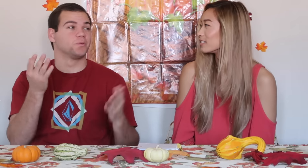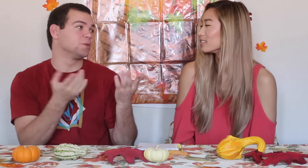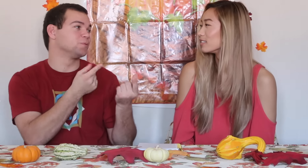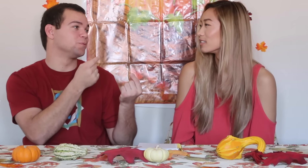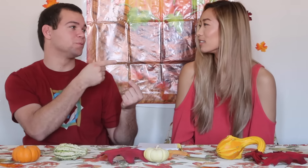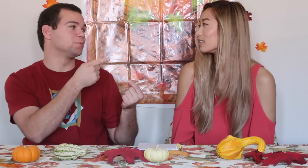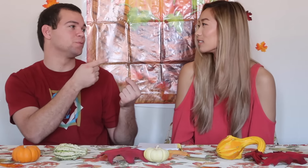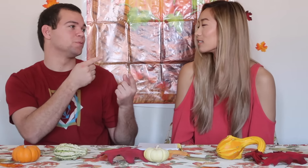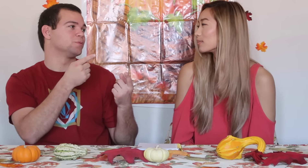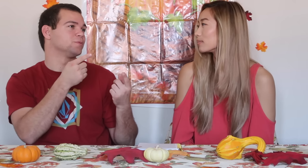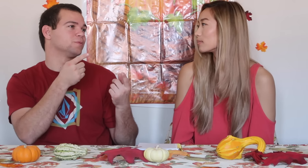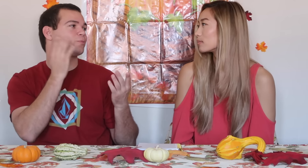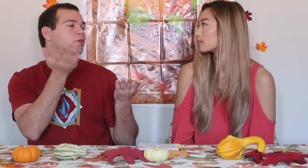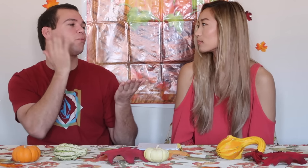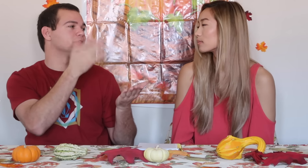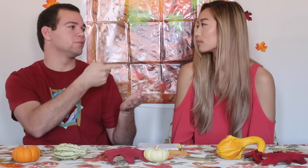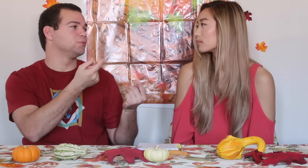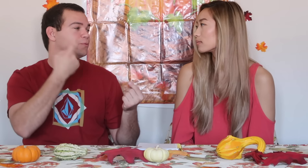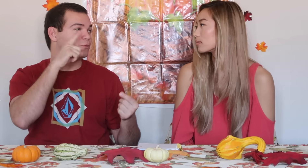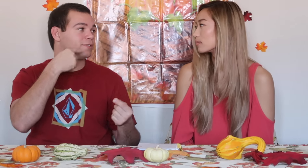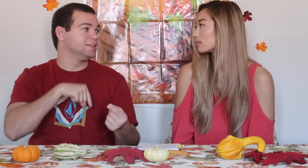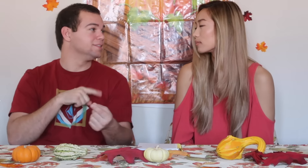So, what do you do, what would you do for thanksgiving?